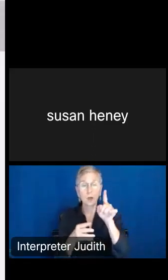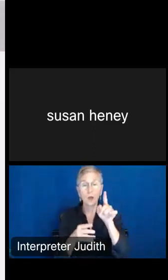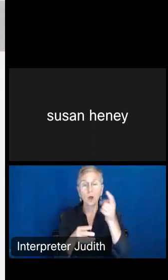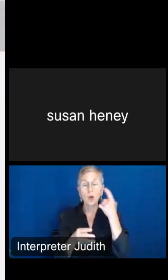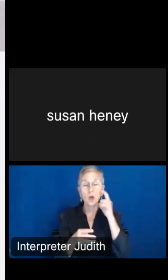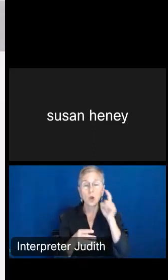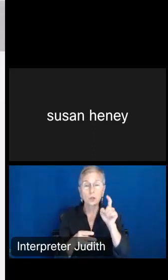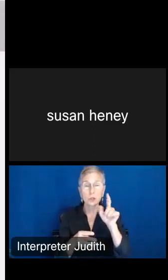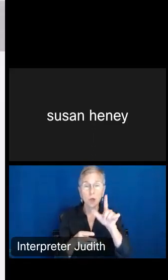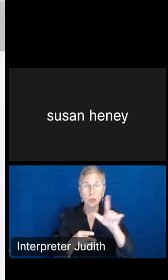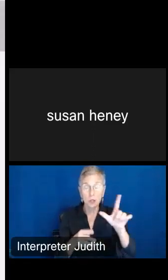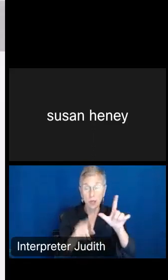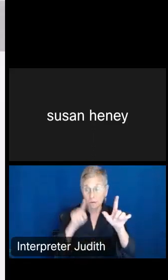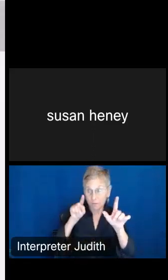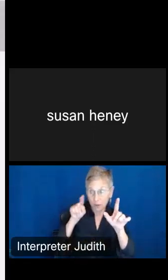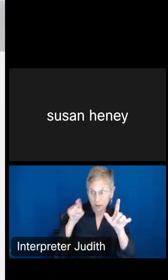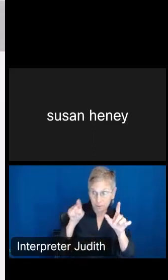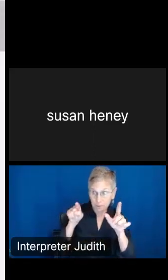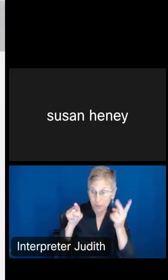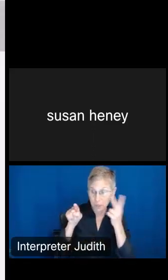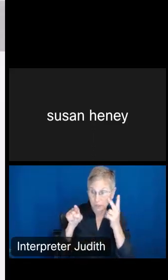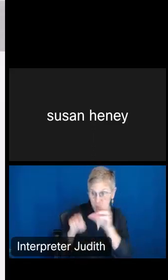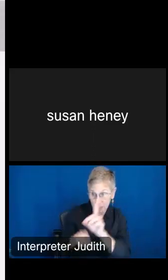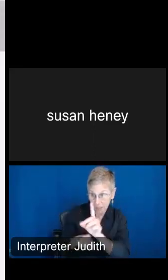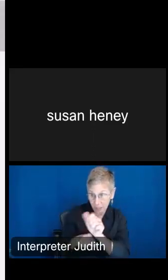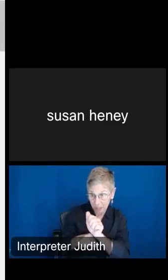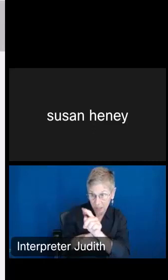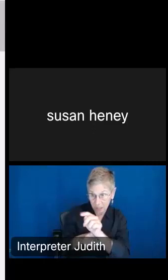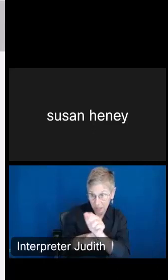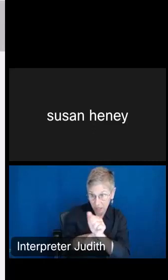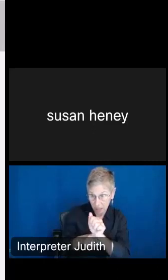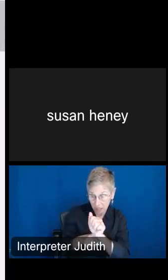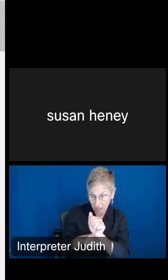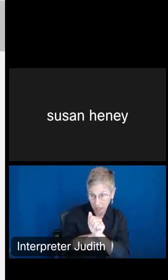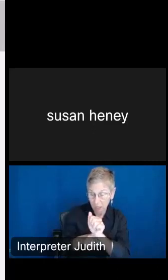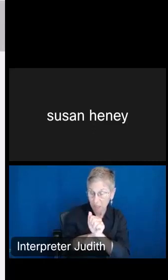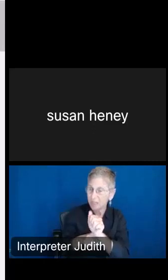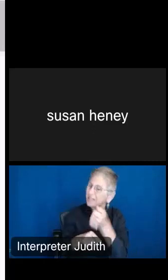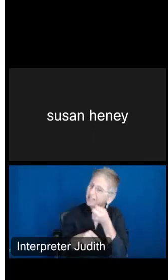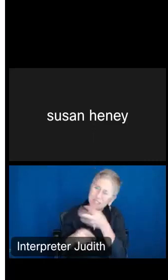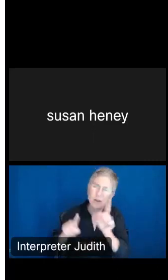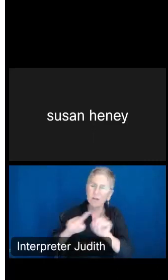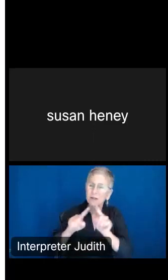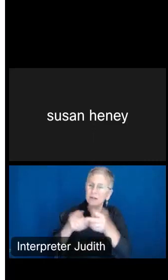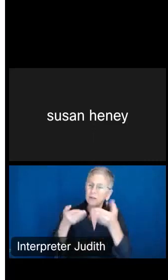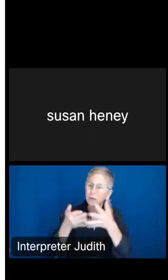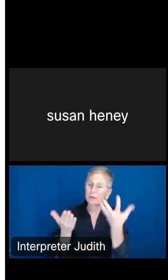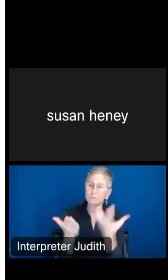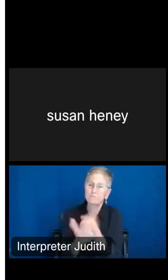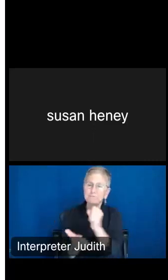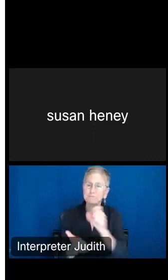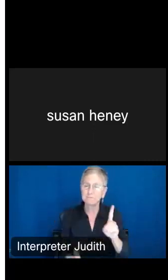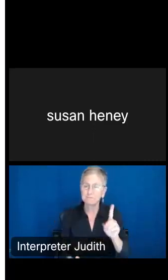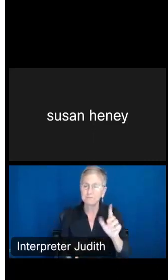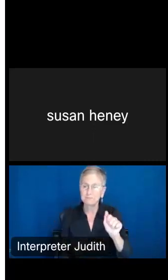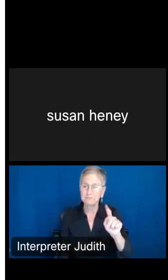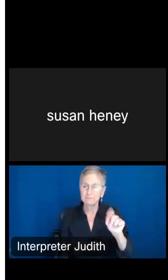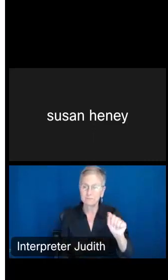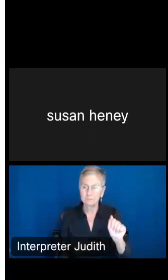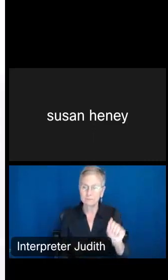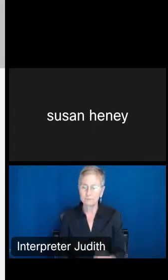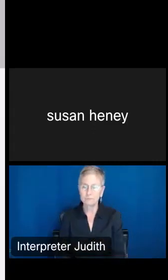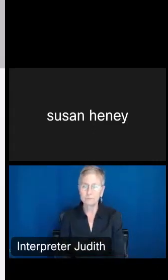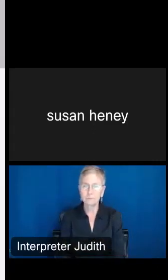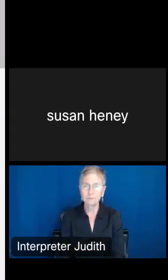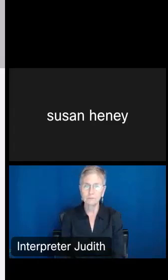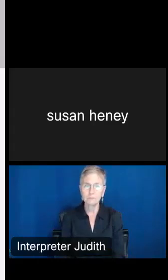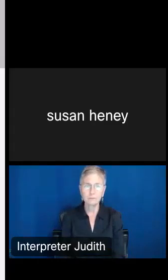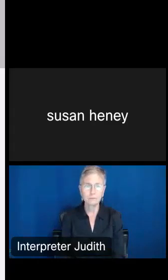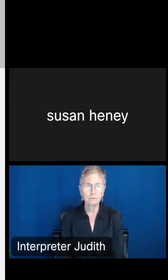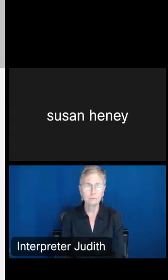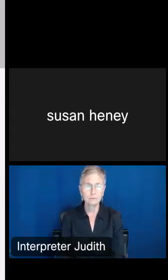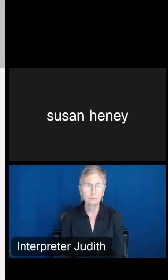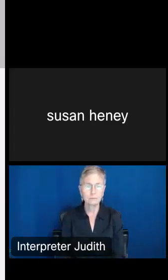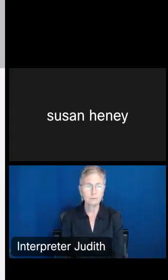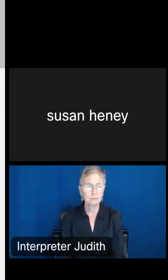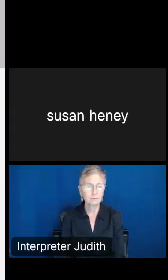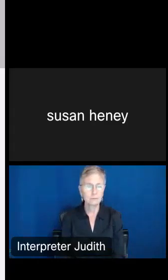you have access to data. So again, there's more than one way to get to the data. So from